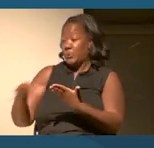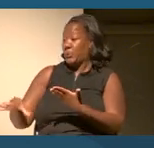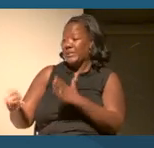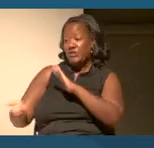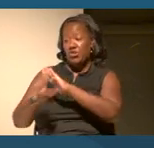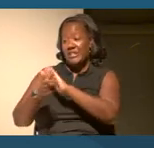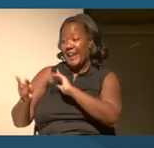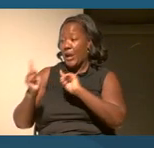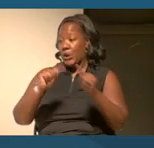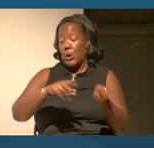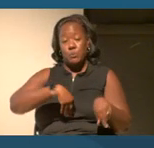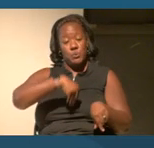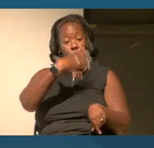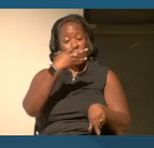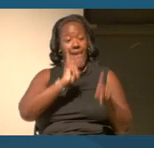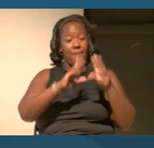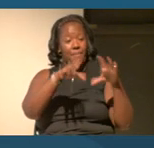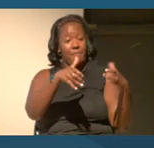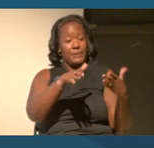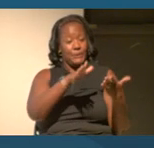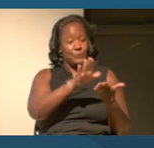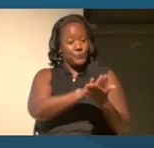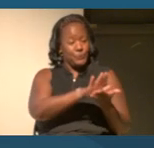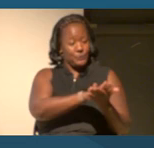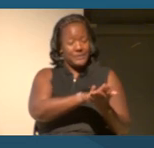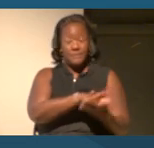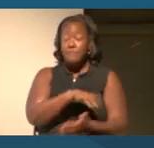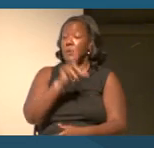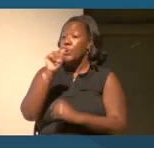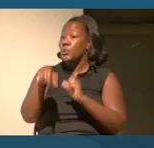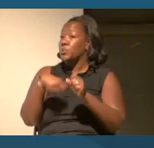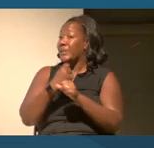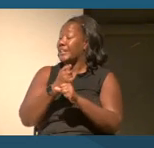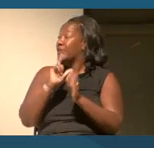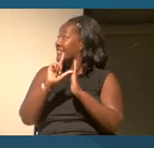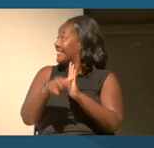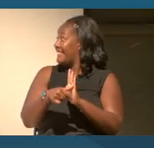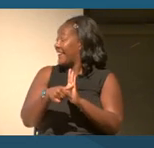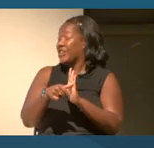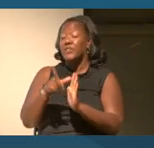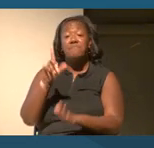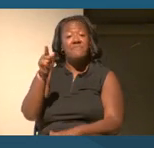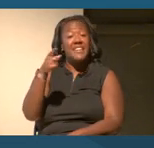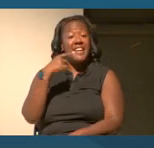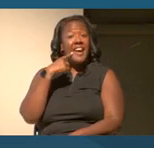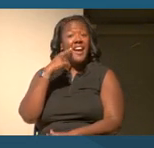20 years later, a lower court in California ruled that the legal segregation of students